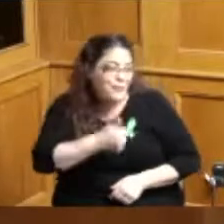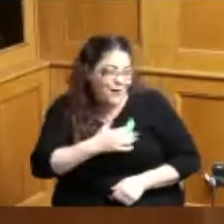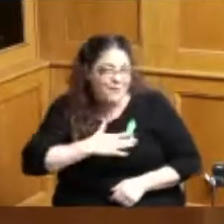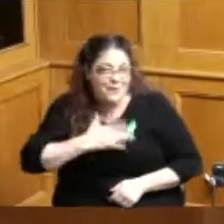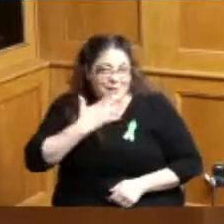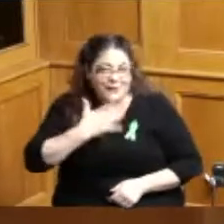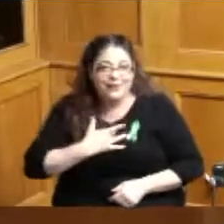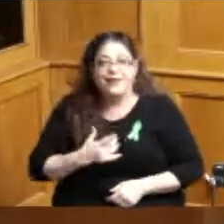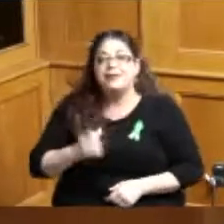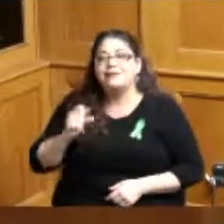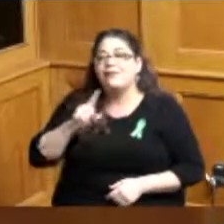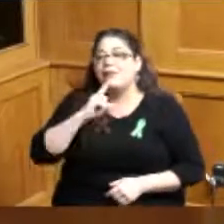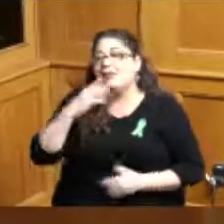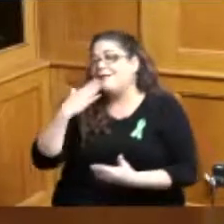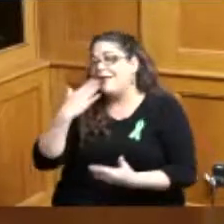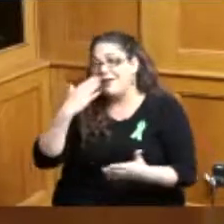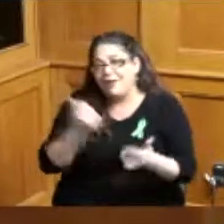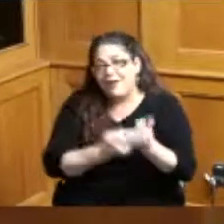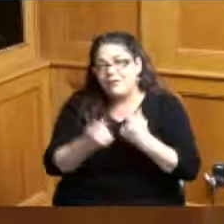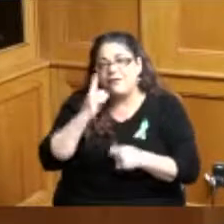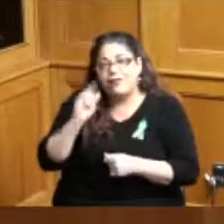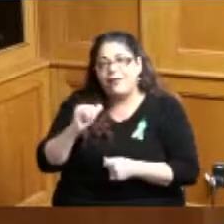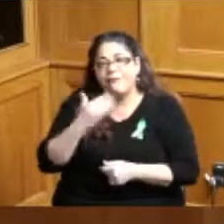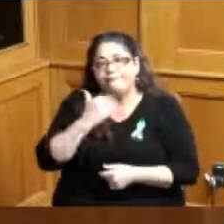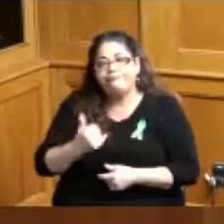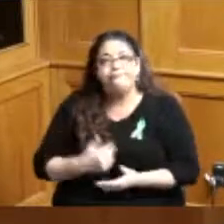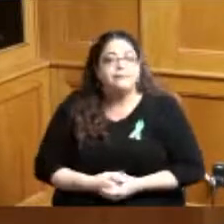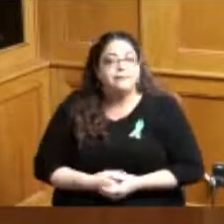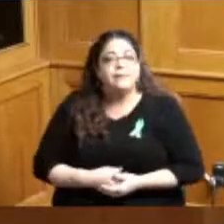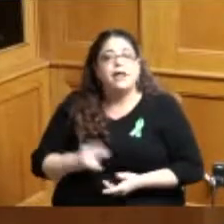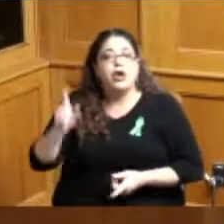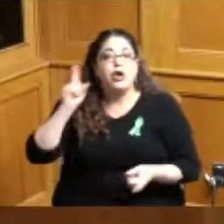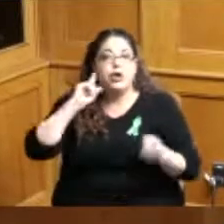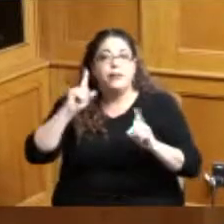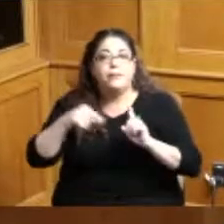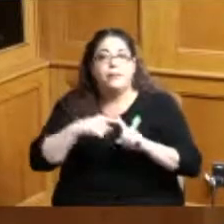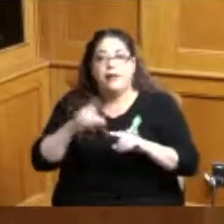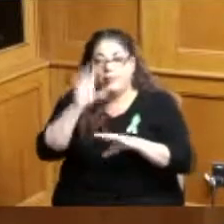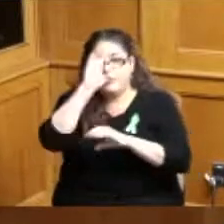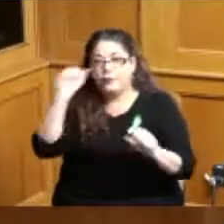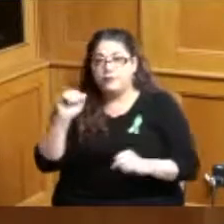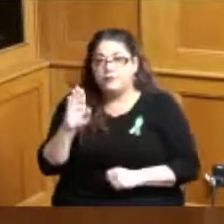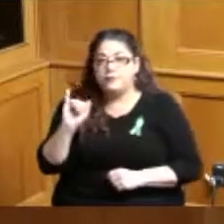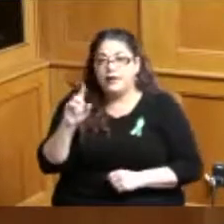and I just want to thank everybody for that I also heard President Biden is coming here tomorrow and